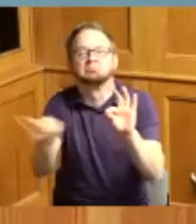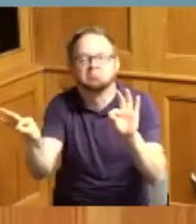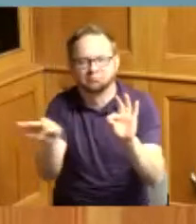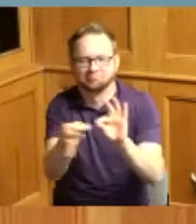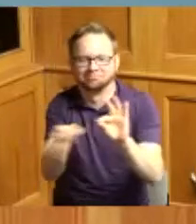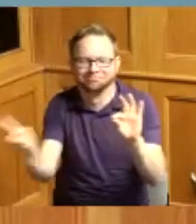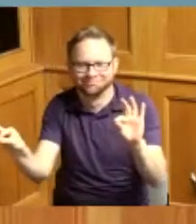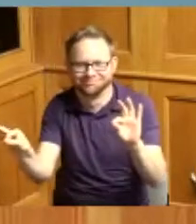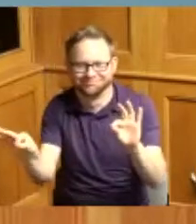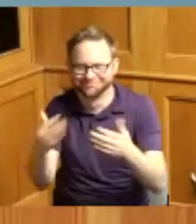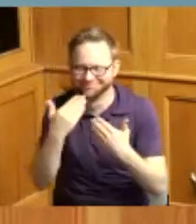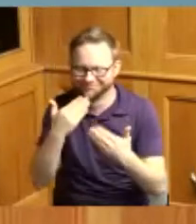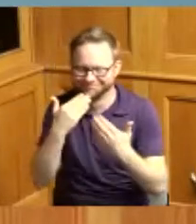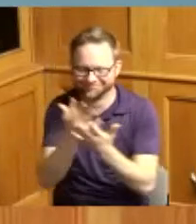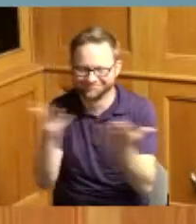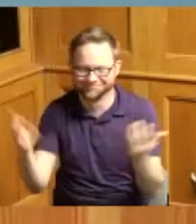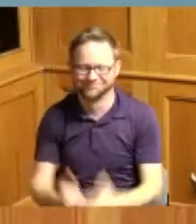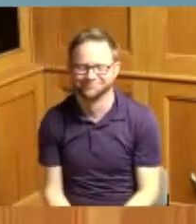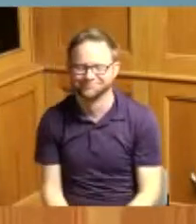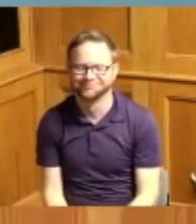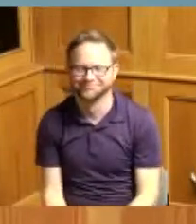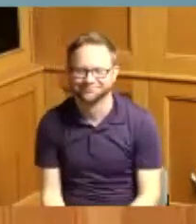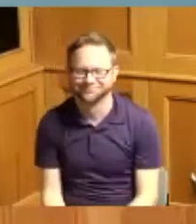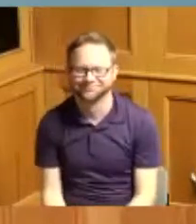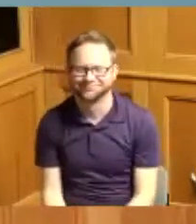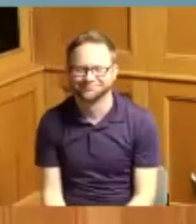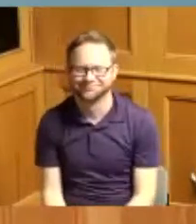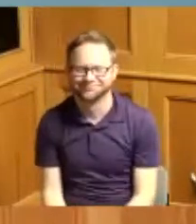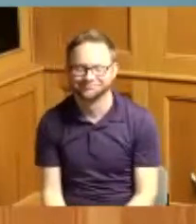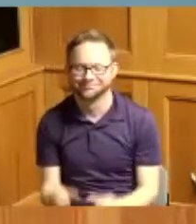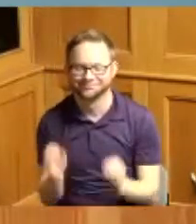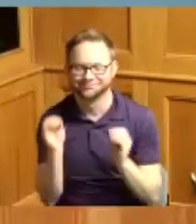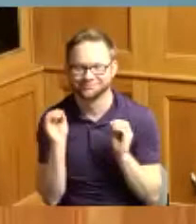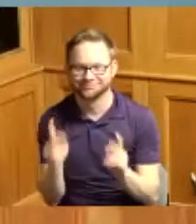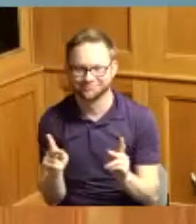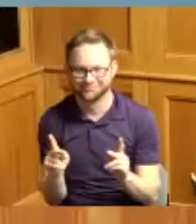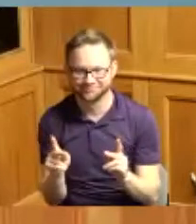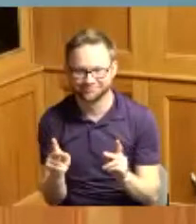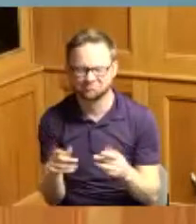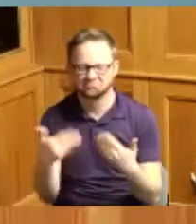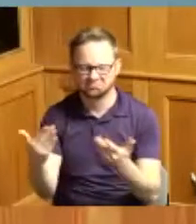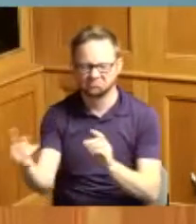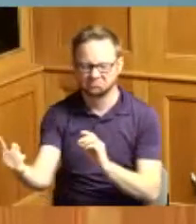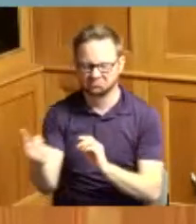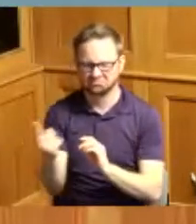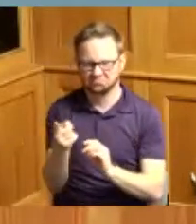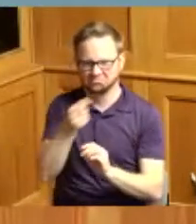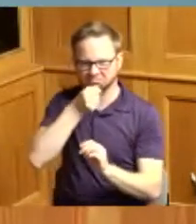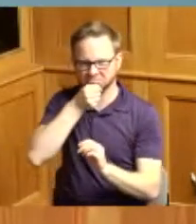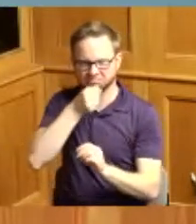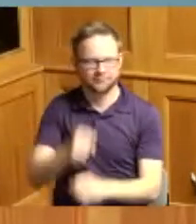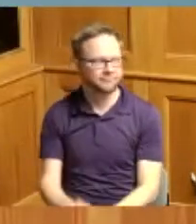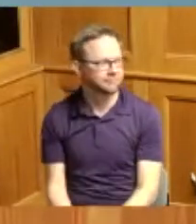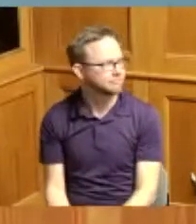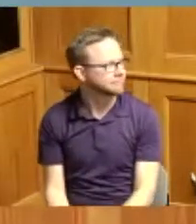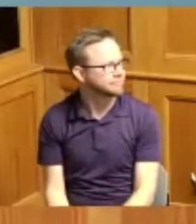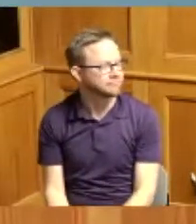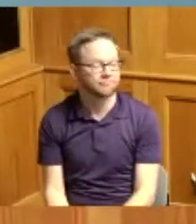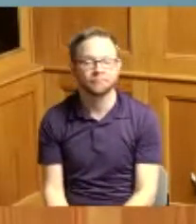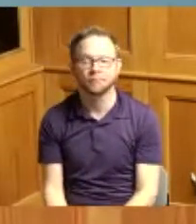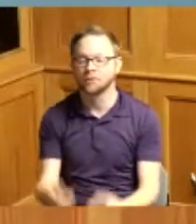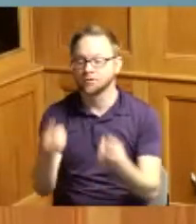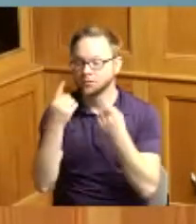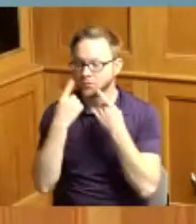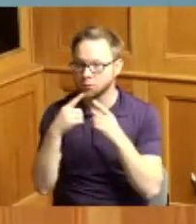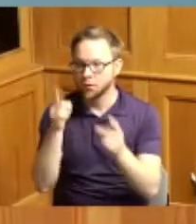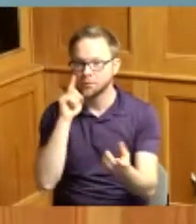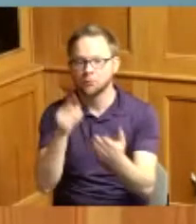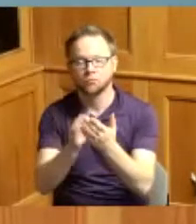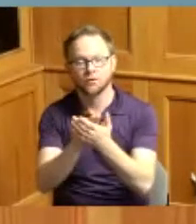thank you so much so okay right up there would be good so a proclamation recognizing Carolyn Jones